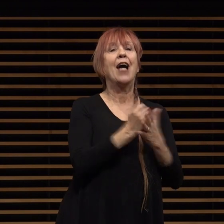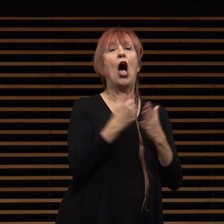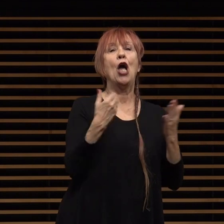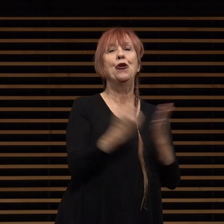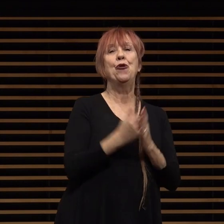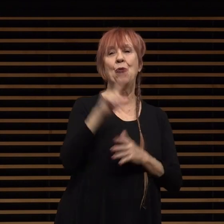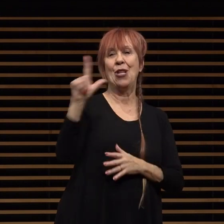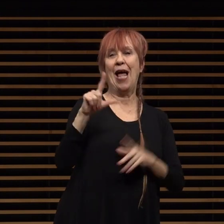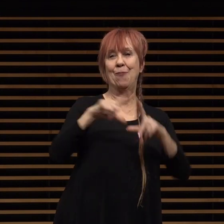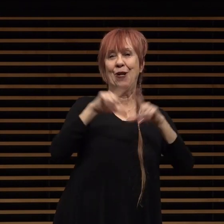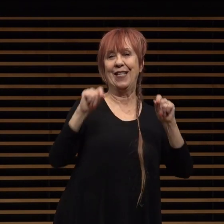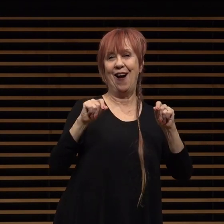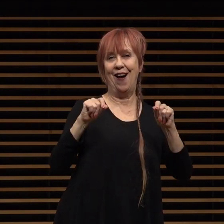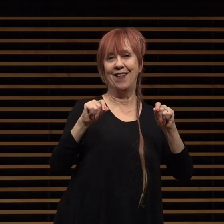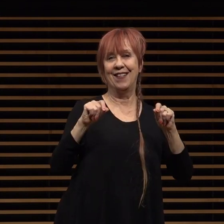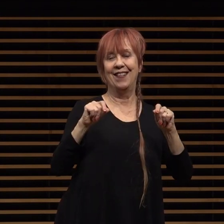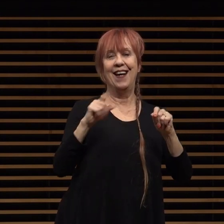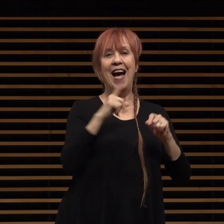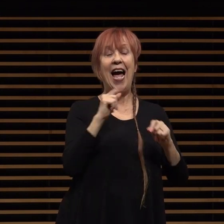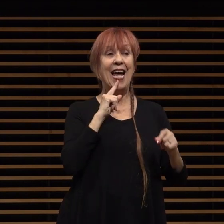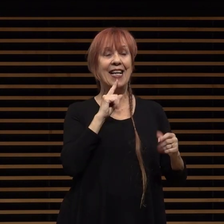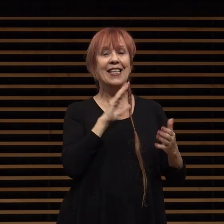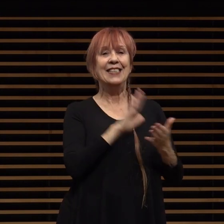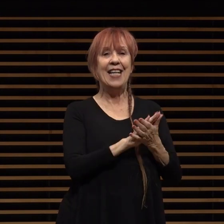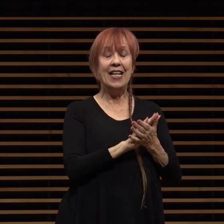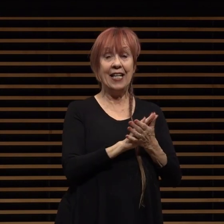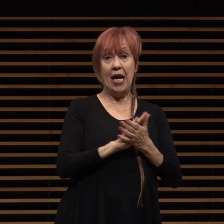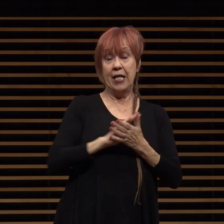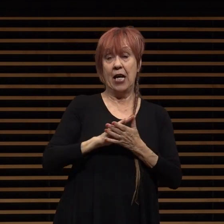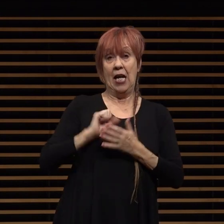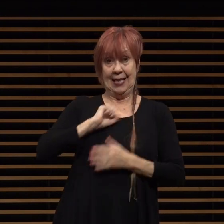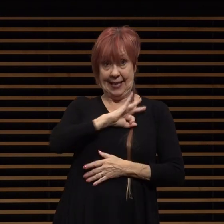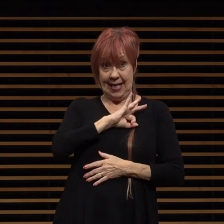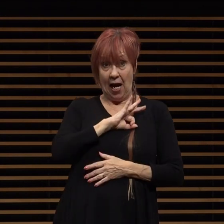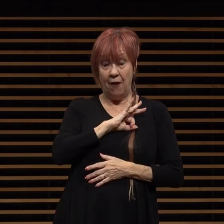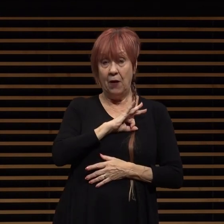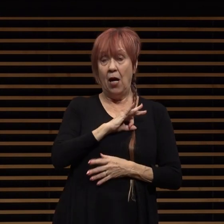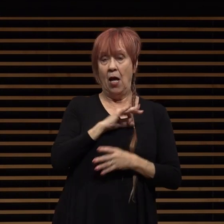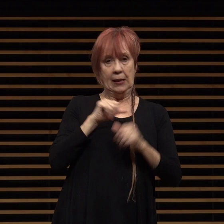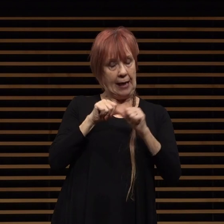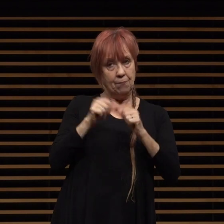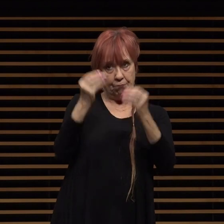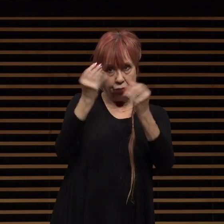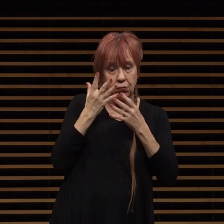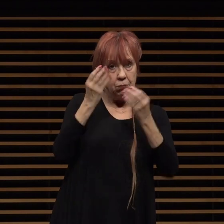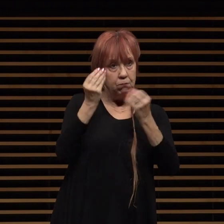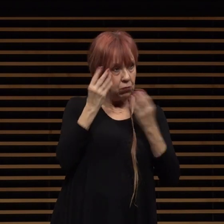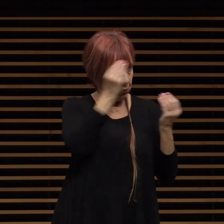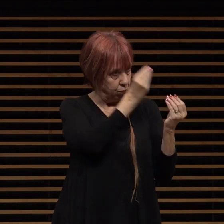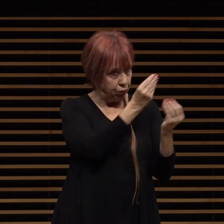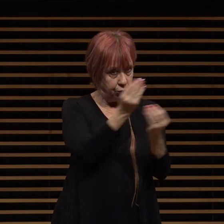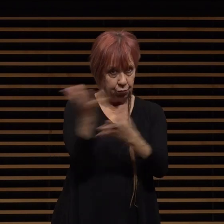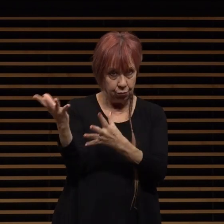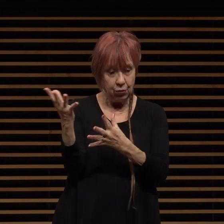and dedicated library staff kept us informed educated